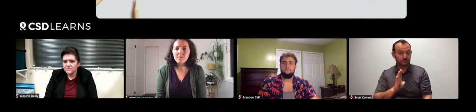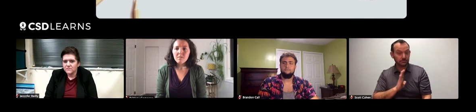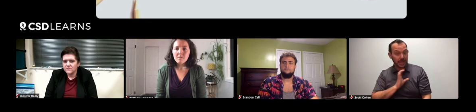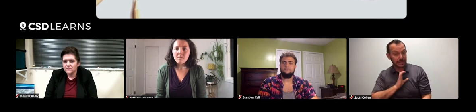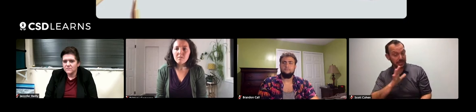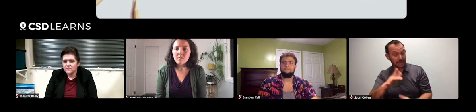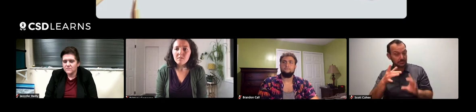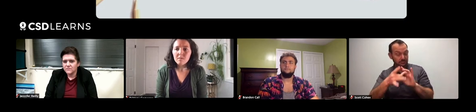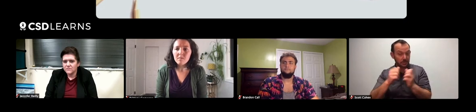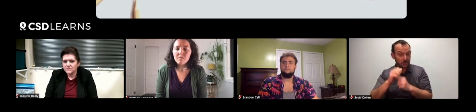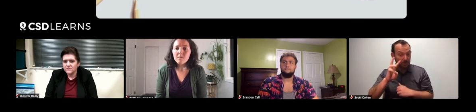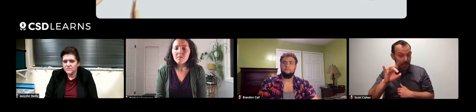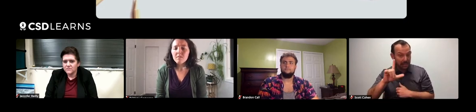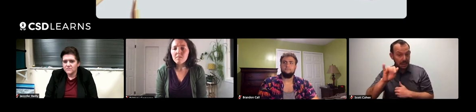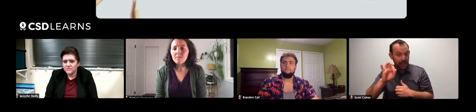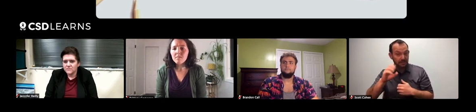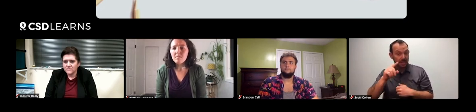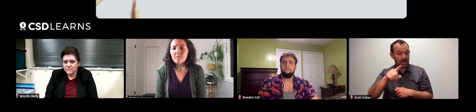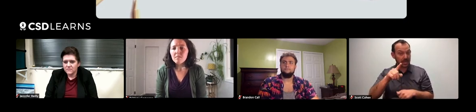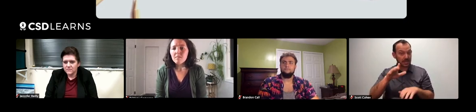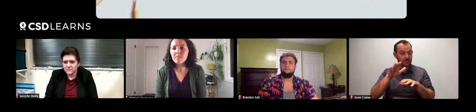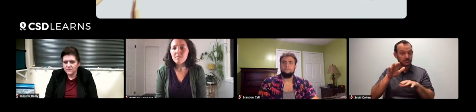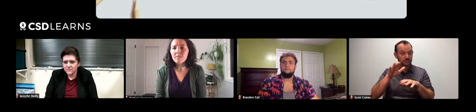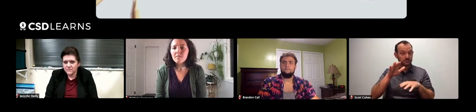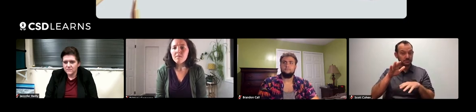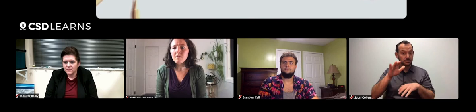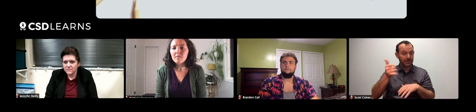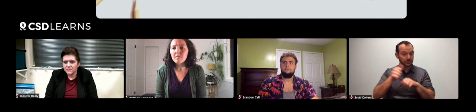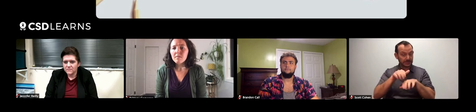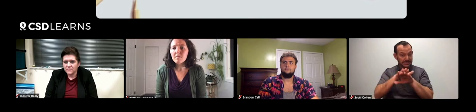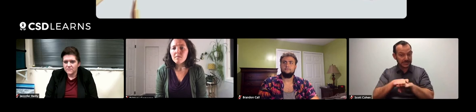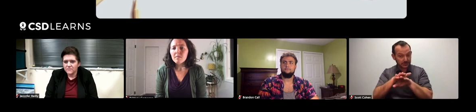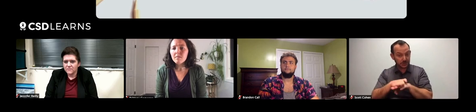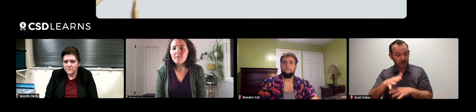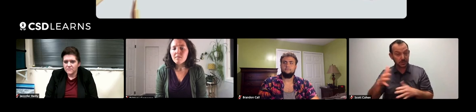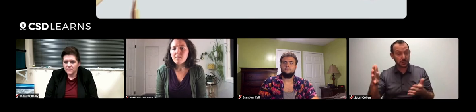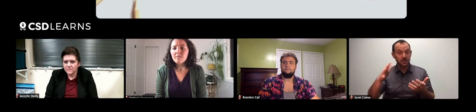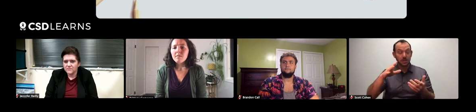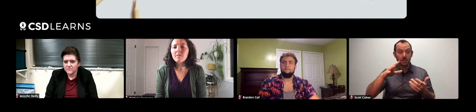And then Brandon Call, you mentioned your "Wild Saga". Jennifer, anything with sea turtles?